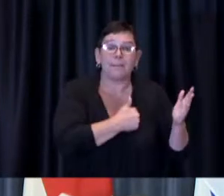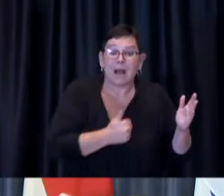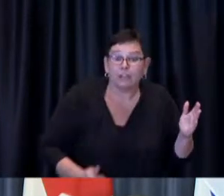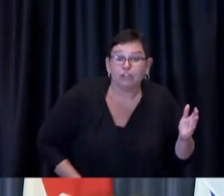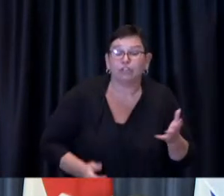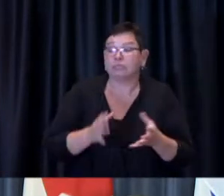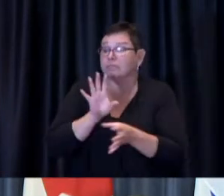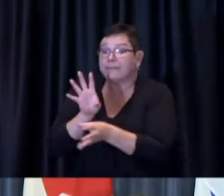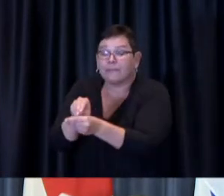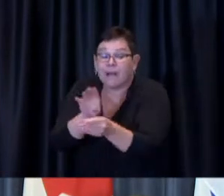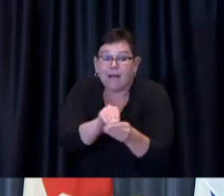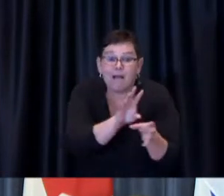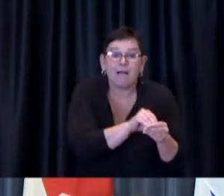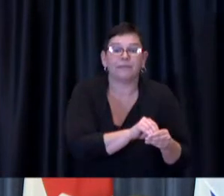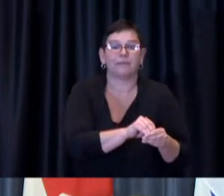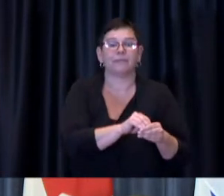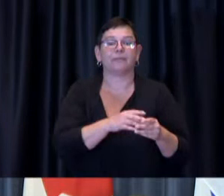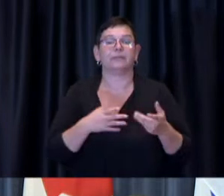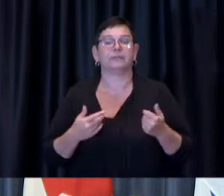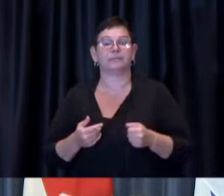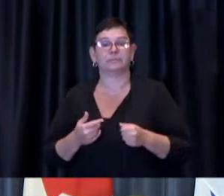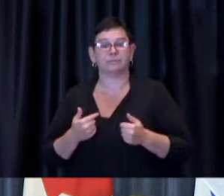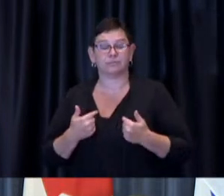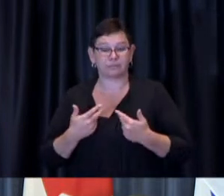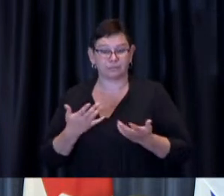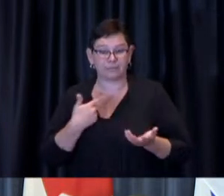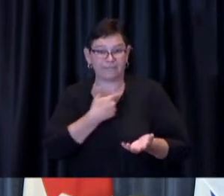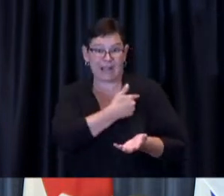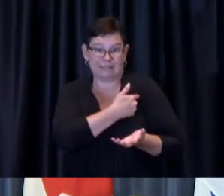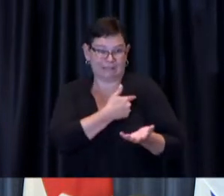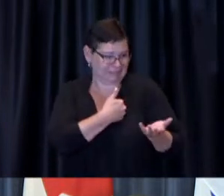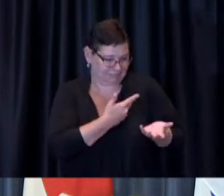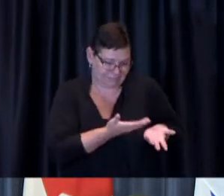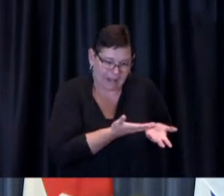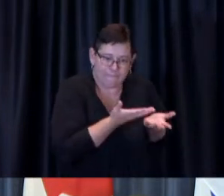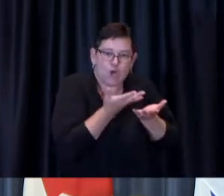vaccines to the people as opposed to the previous model which wasn't exclusively that they had to